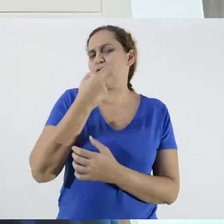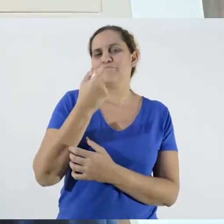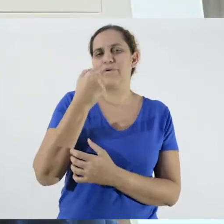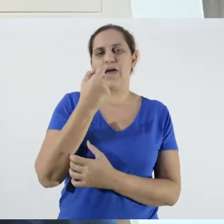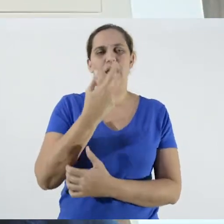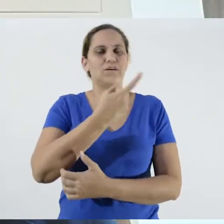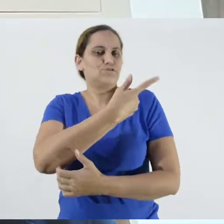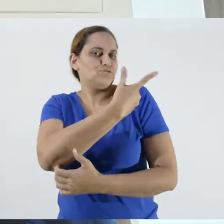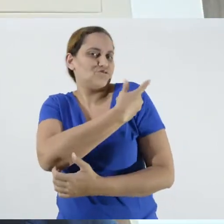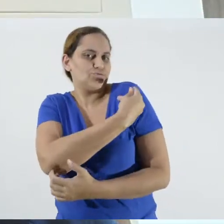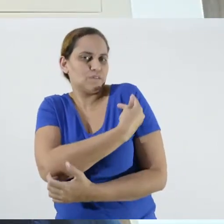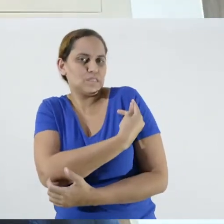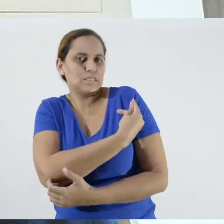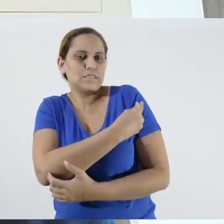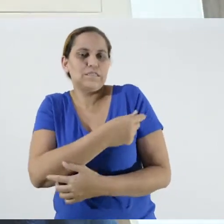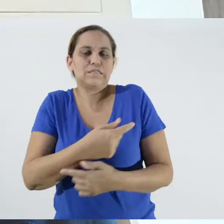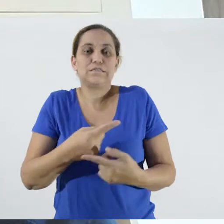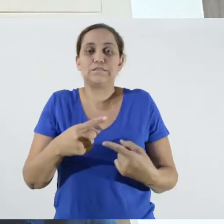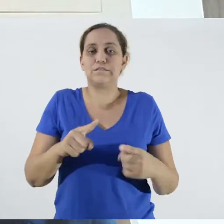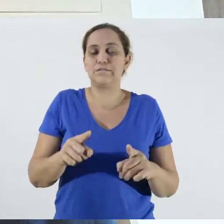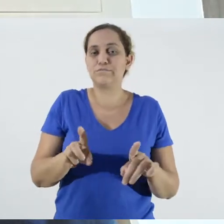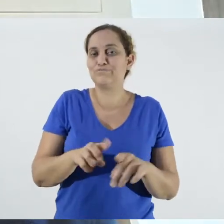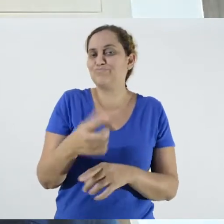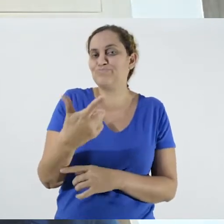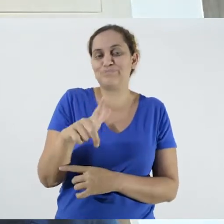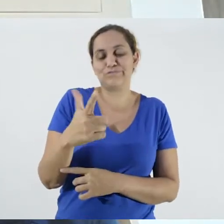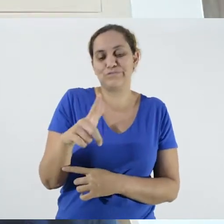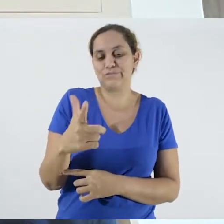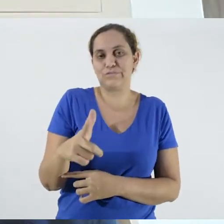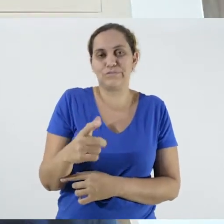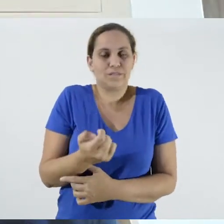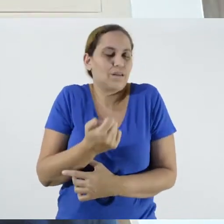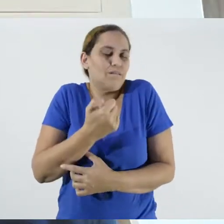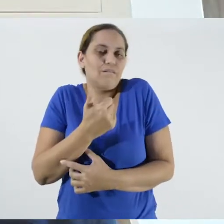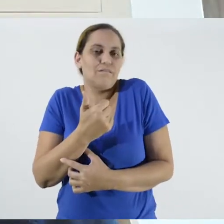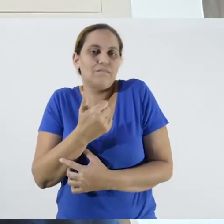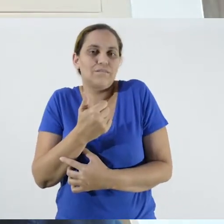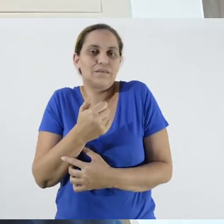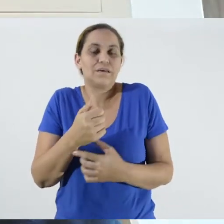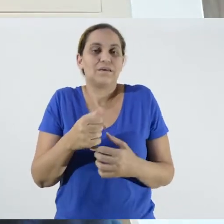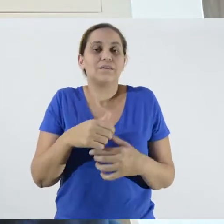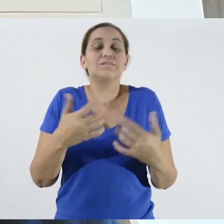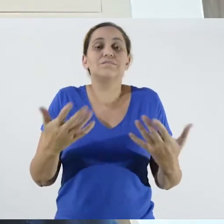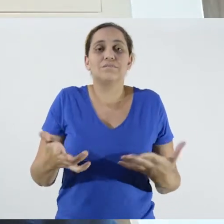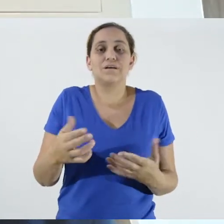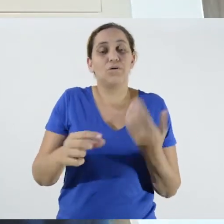Larrosa tells us this,